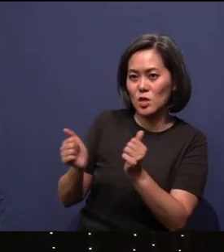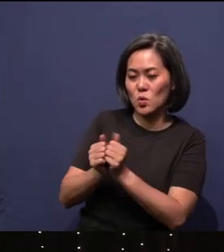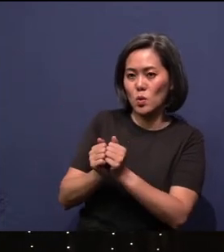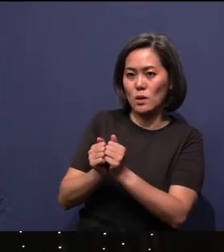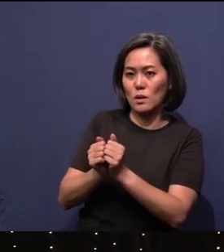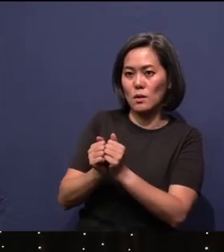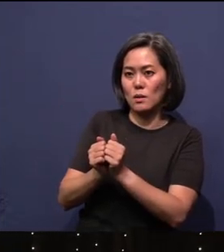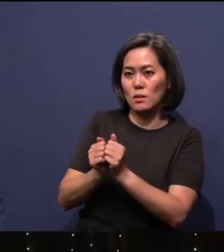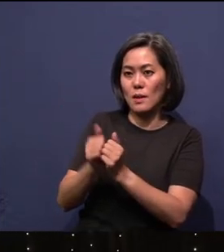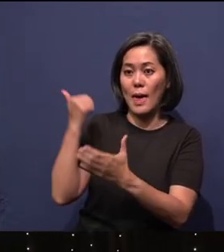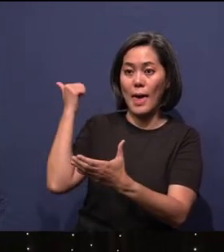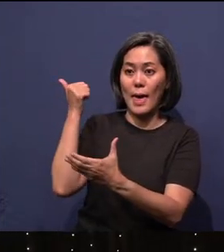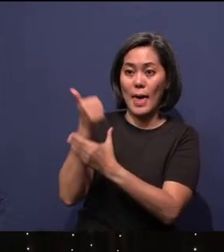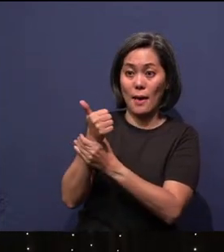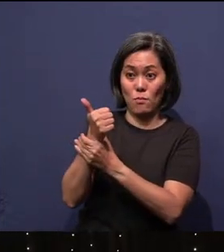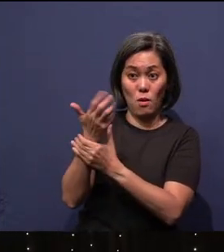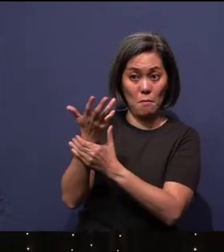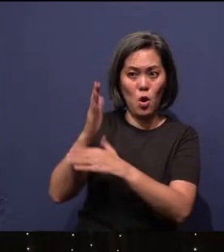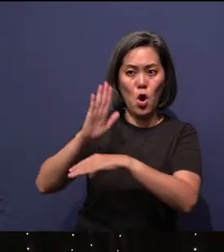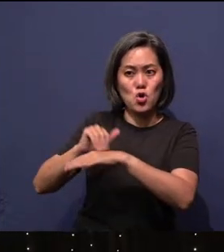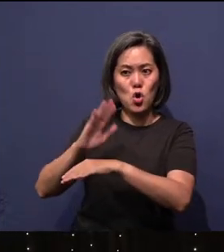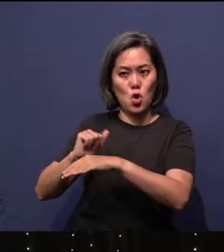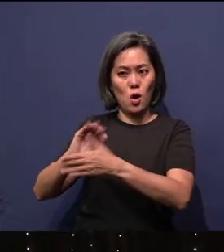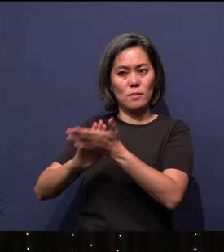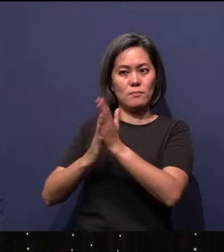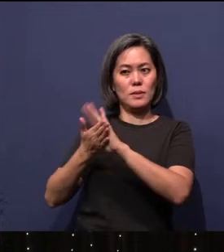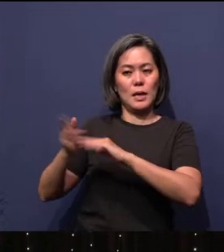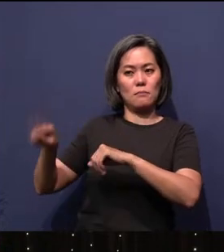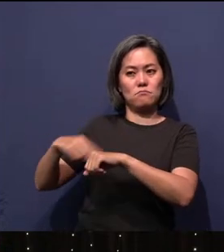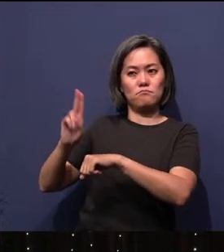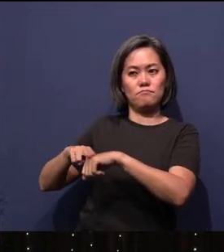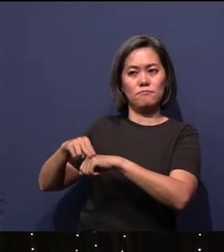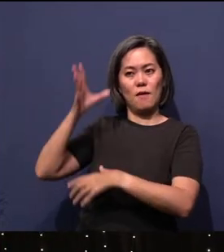Abraham to be the father of nations. And what's God's call